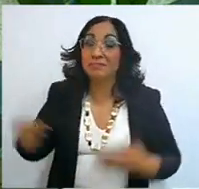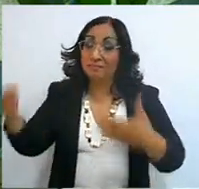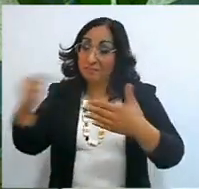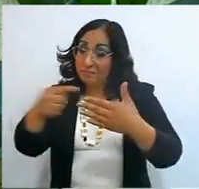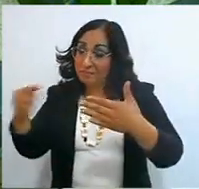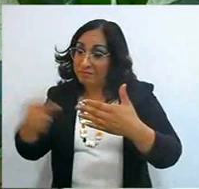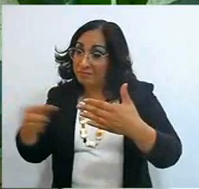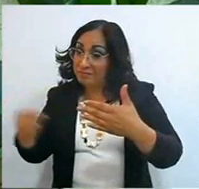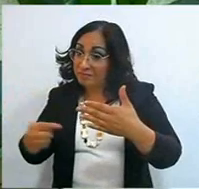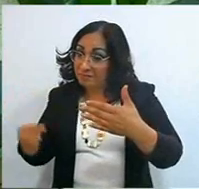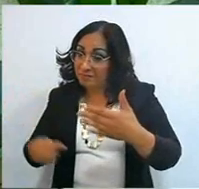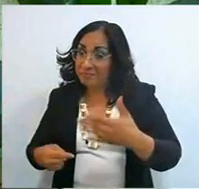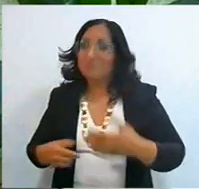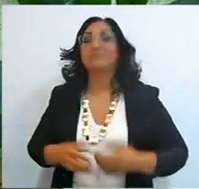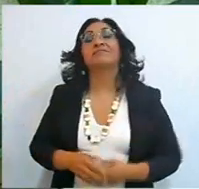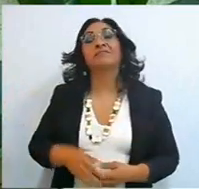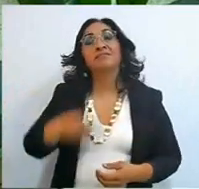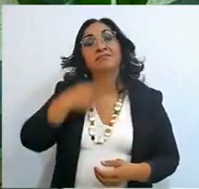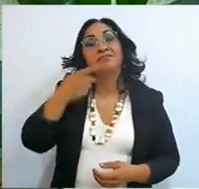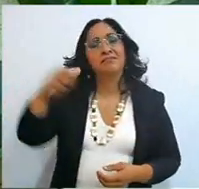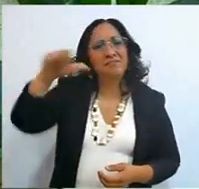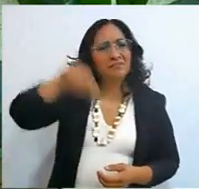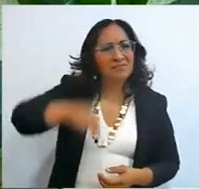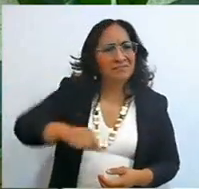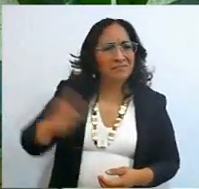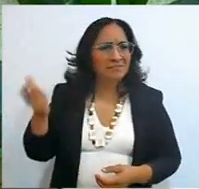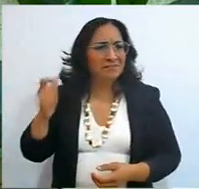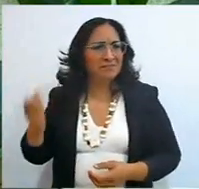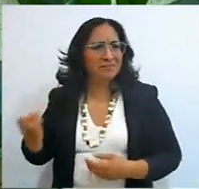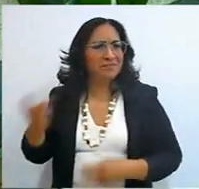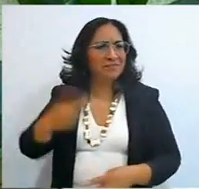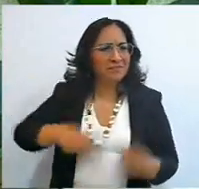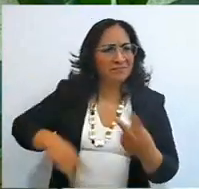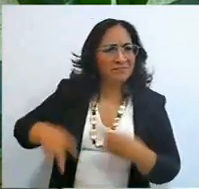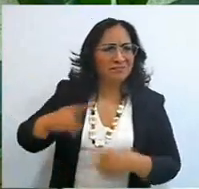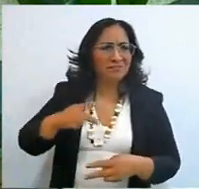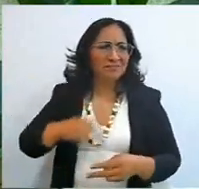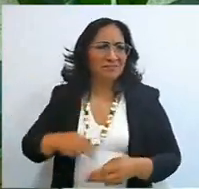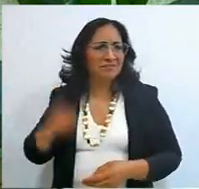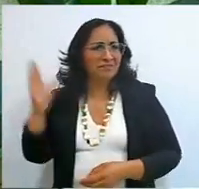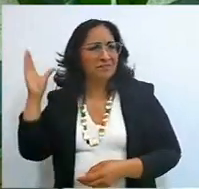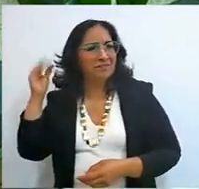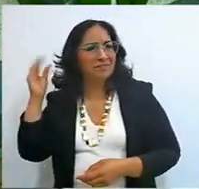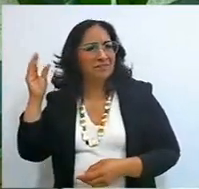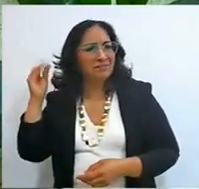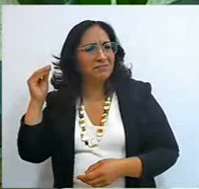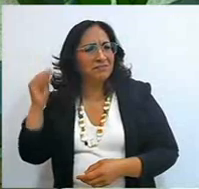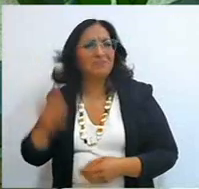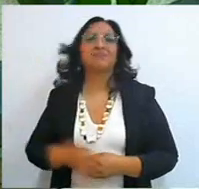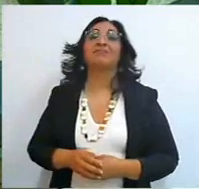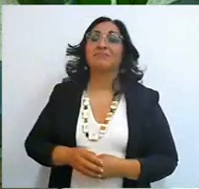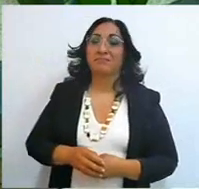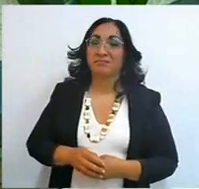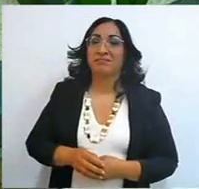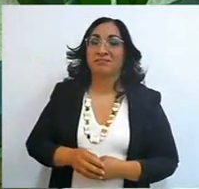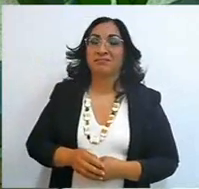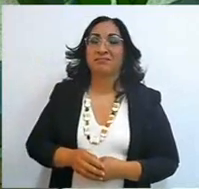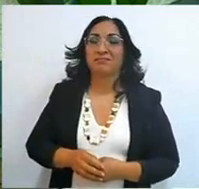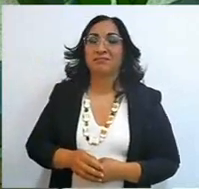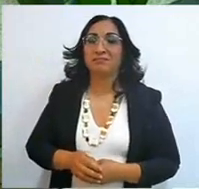no, when you go somewhere you listen to the instructions there, you can listen to them because they can be given verbally,